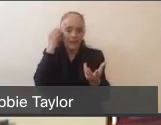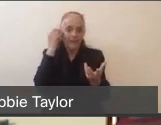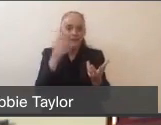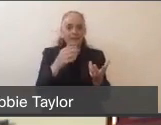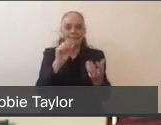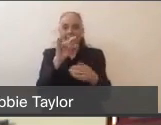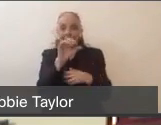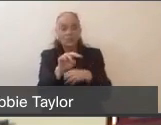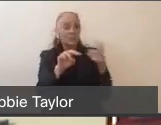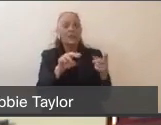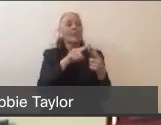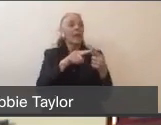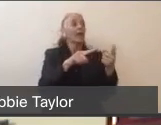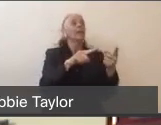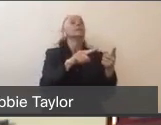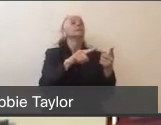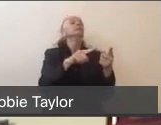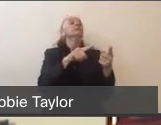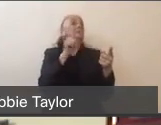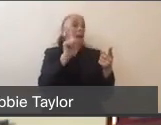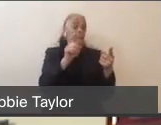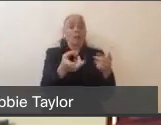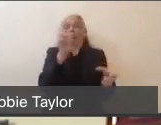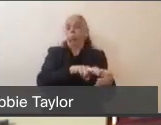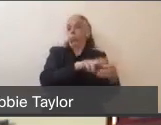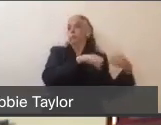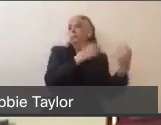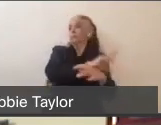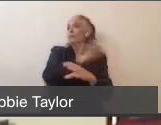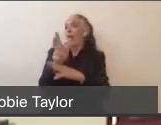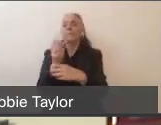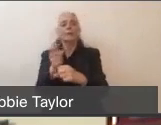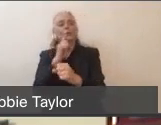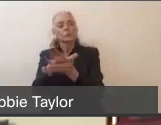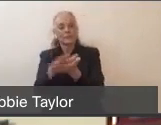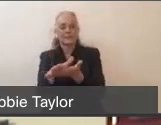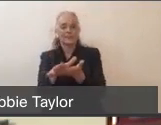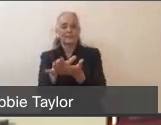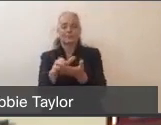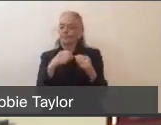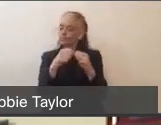or they go out to the public. We've also established disinfection locations.